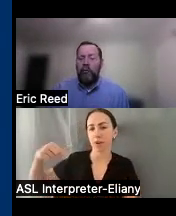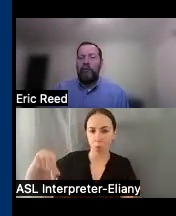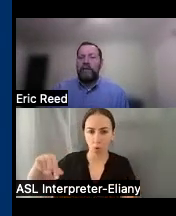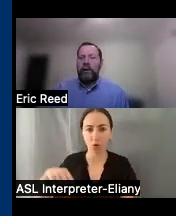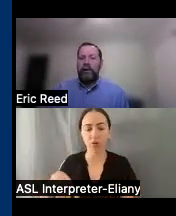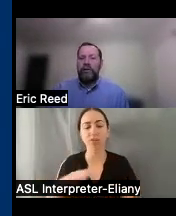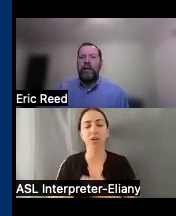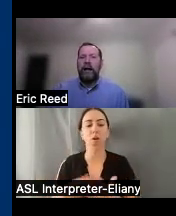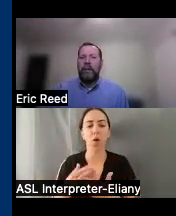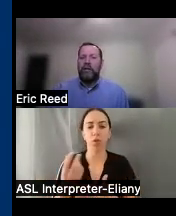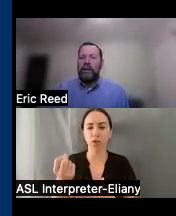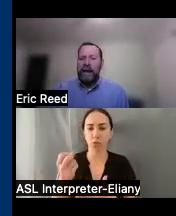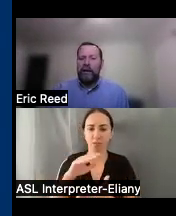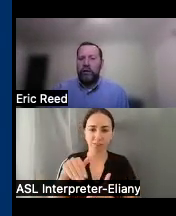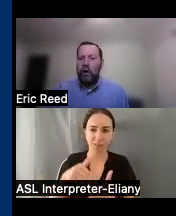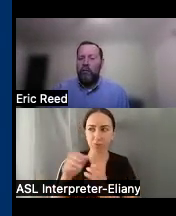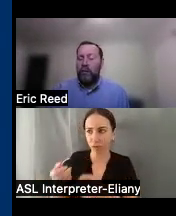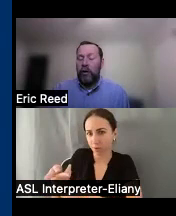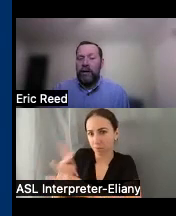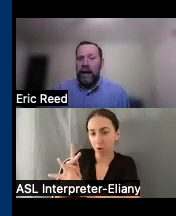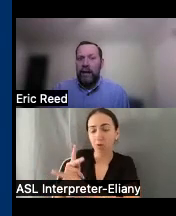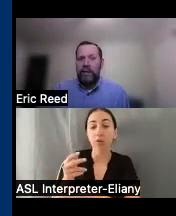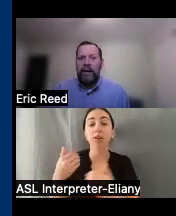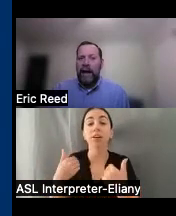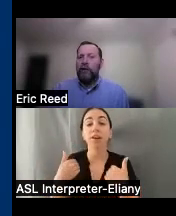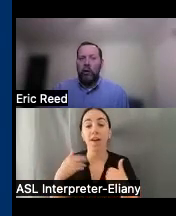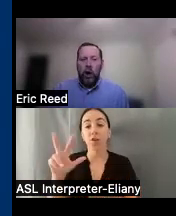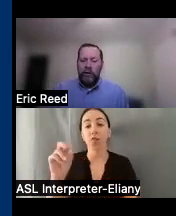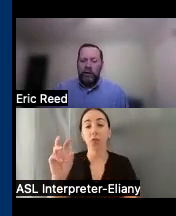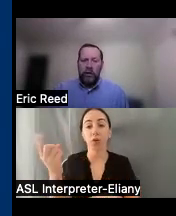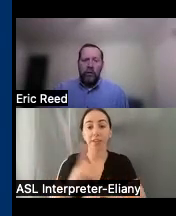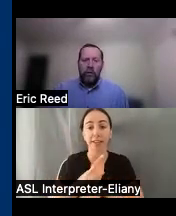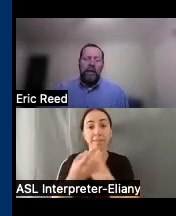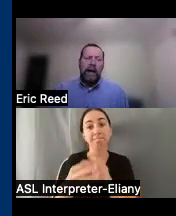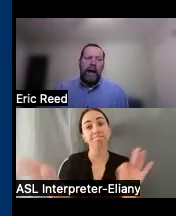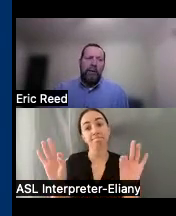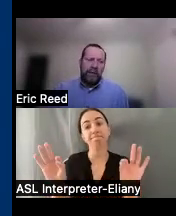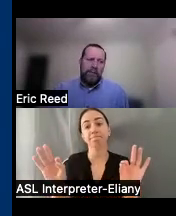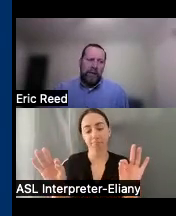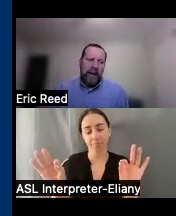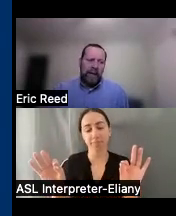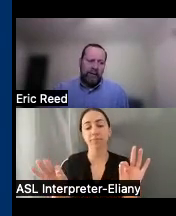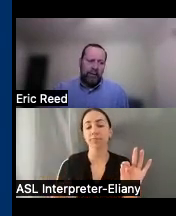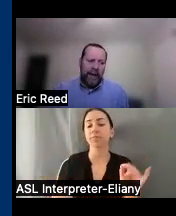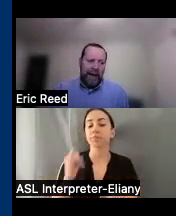centers I mean you can take those home for 30 days at no cost to you if it's something that we have